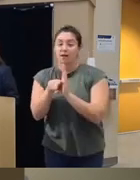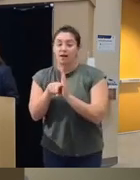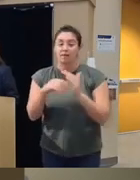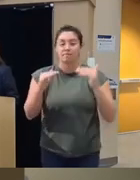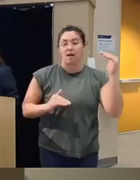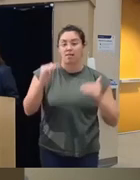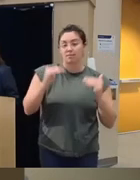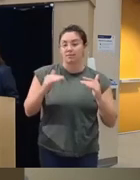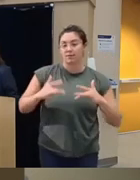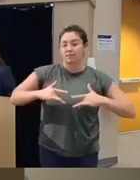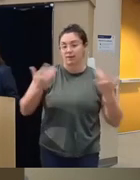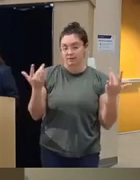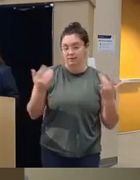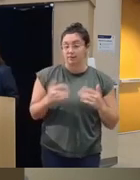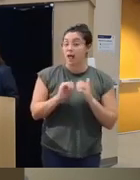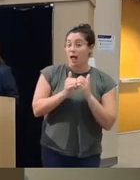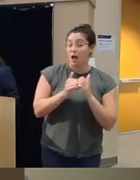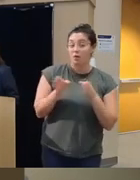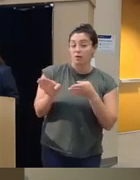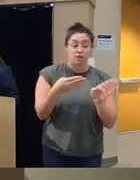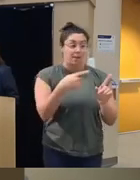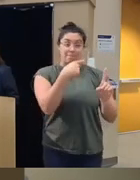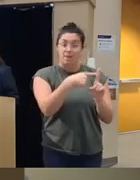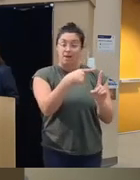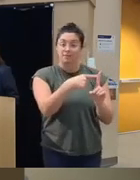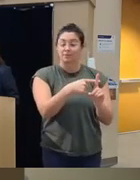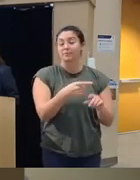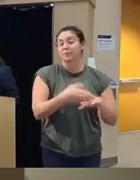one way to move towards being in a healthy relationship with better communication is